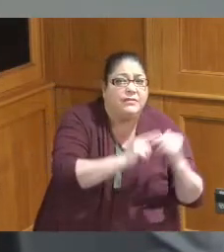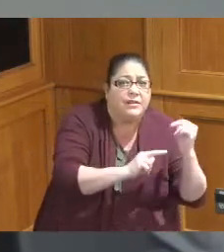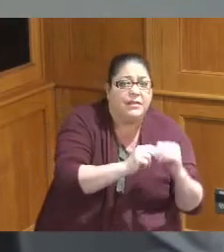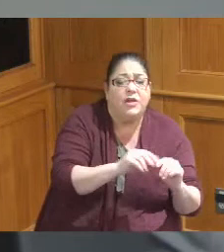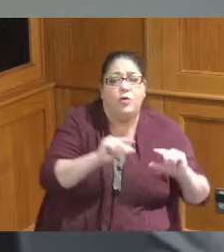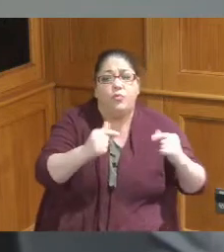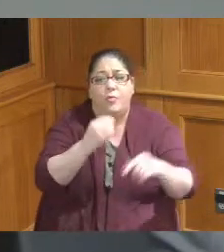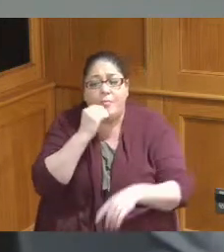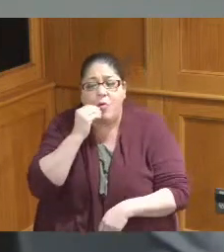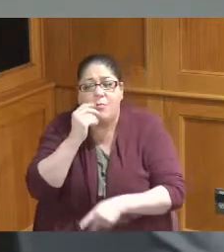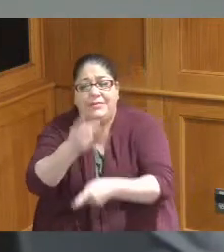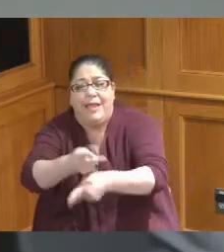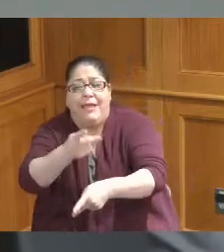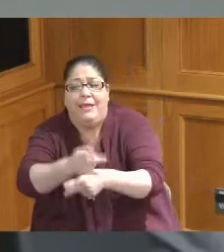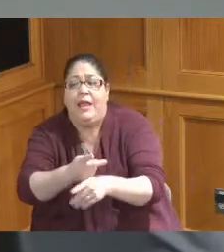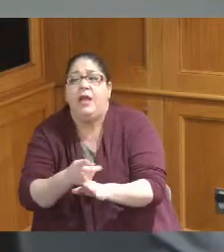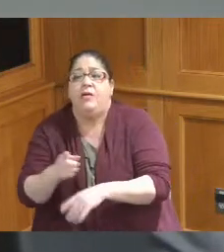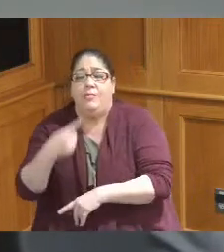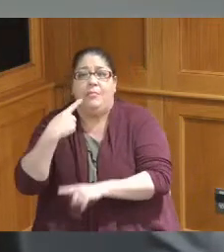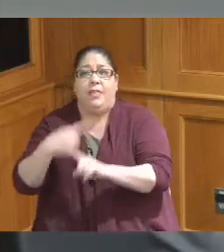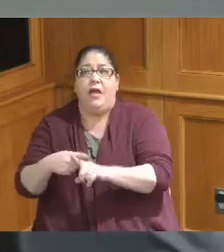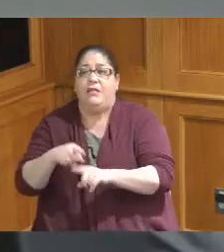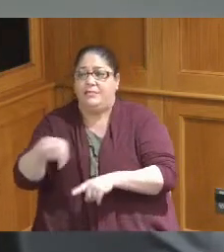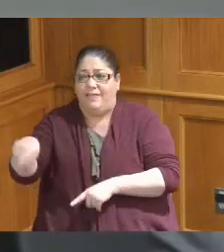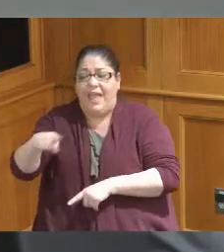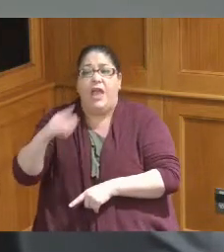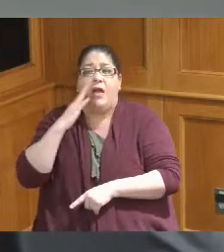homes daycare facilities those types of things so they'll be able to use this funding and